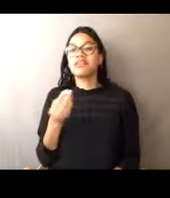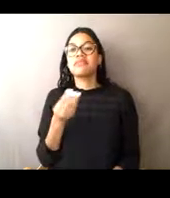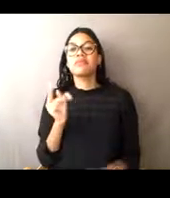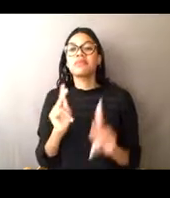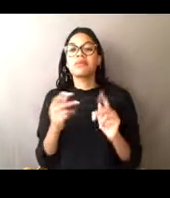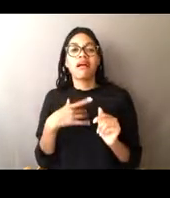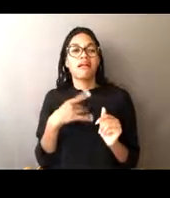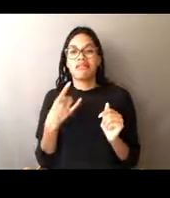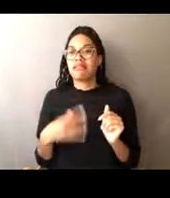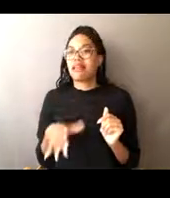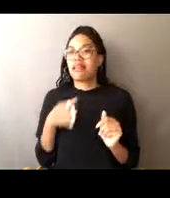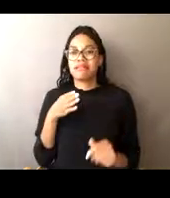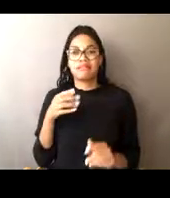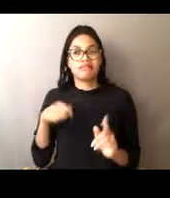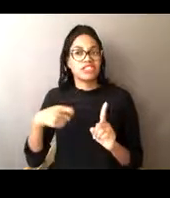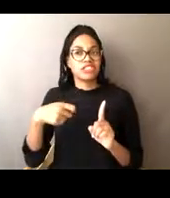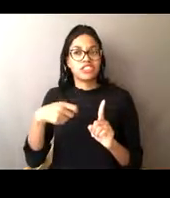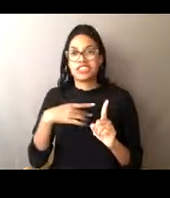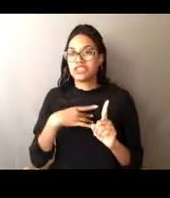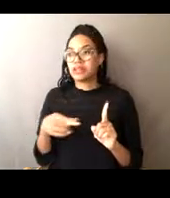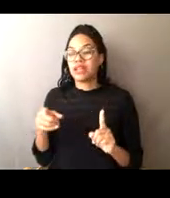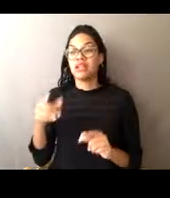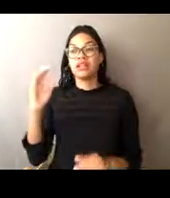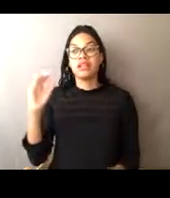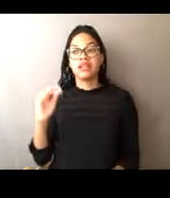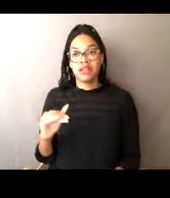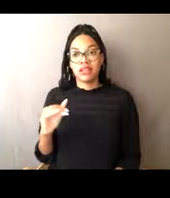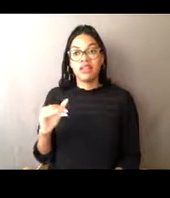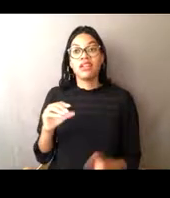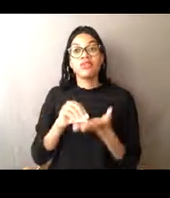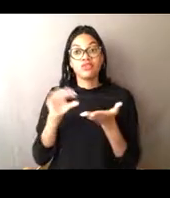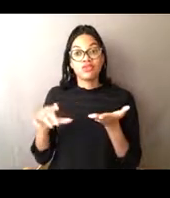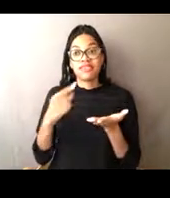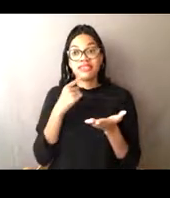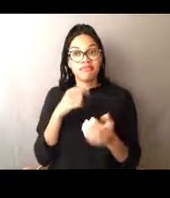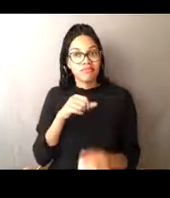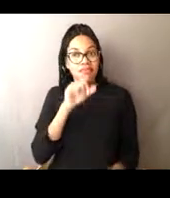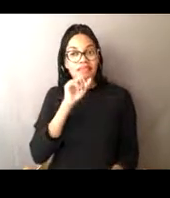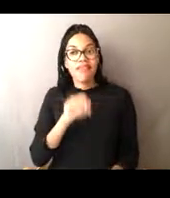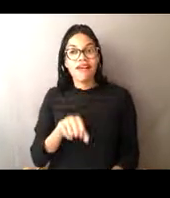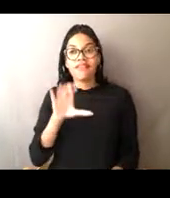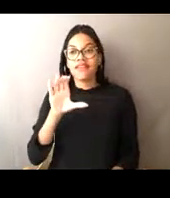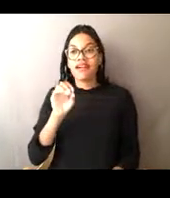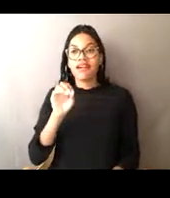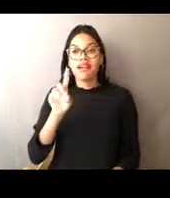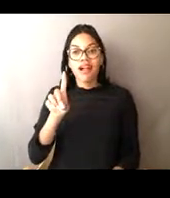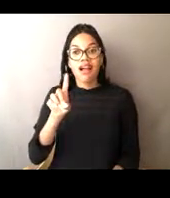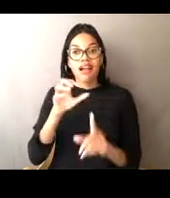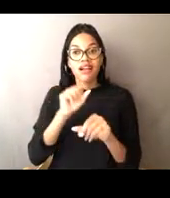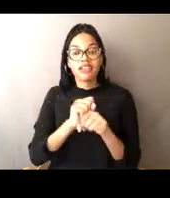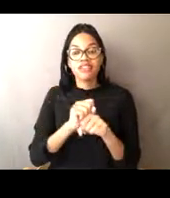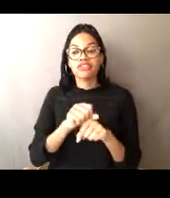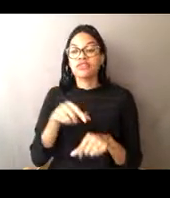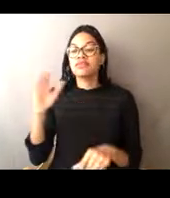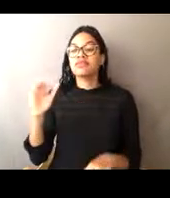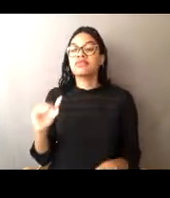Whitney said that she likes to catch cod. Anna Maria says we don't really catch fish.